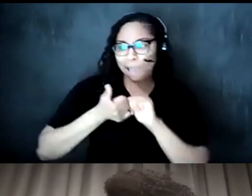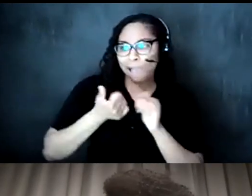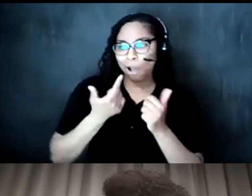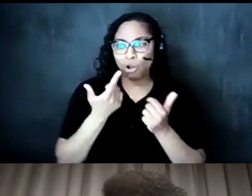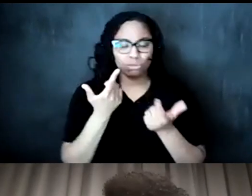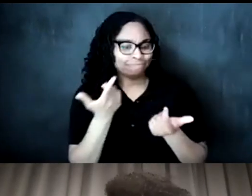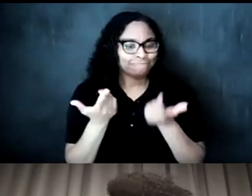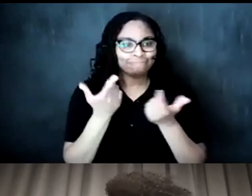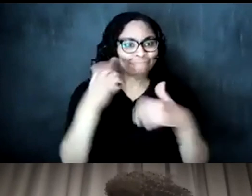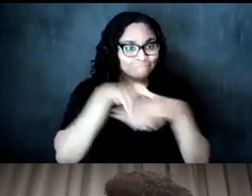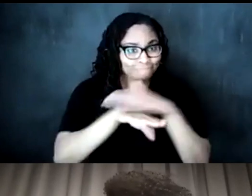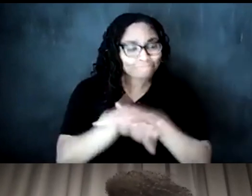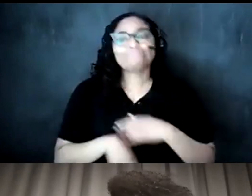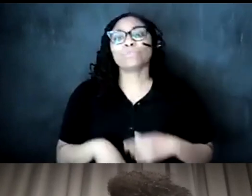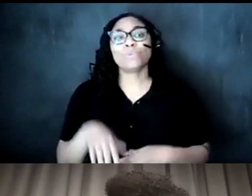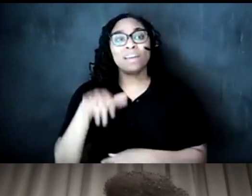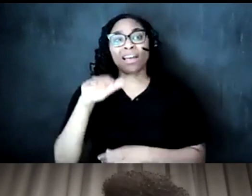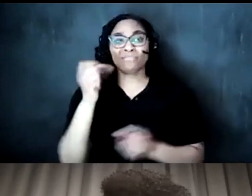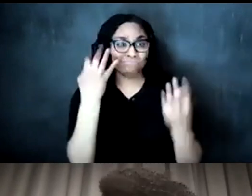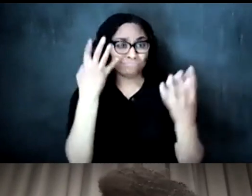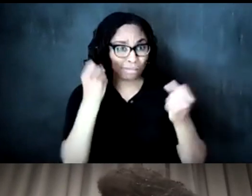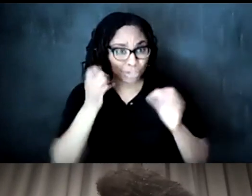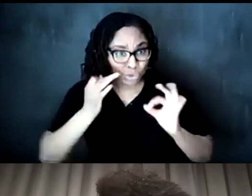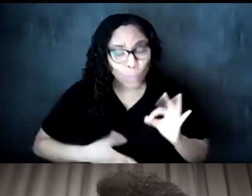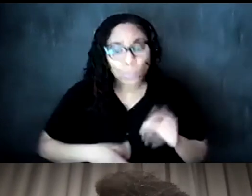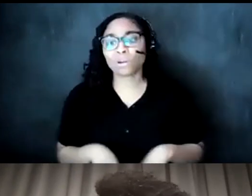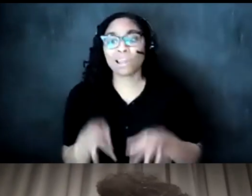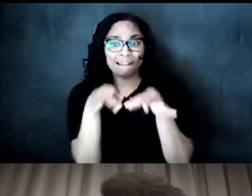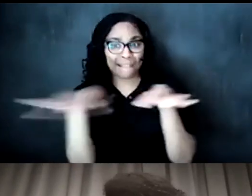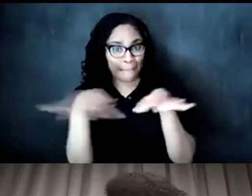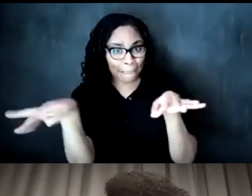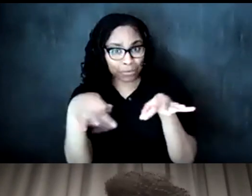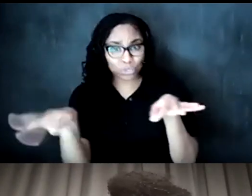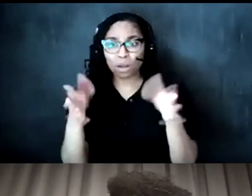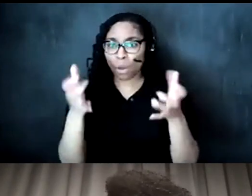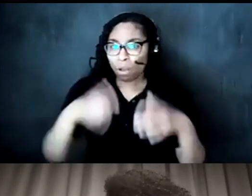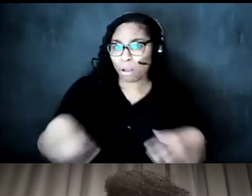we have our asl interpreter we had captions um and i just want you all to go forward and just